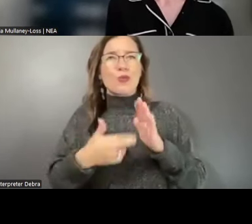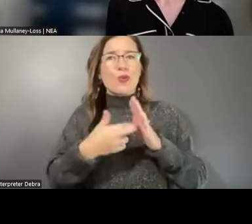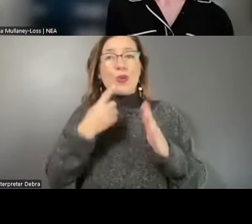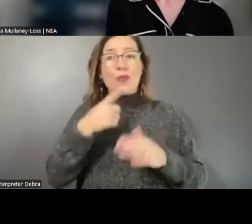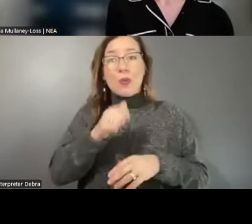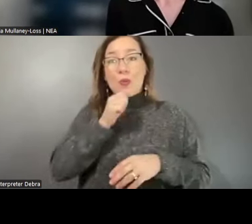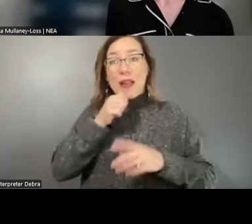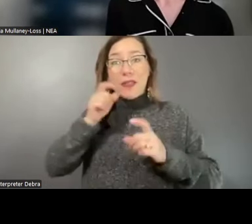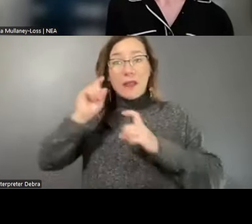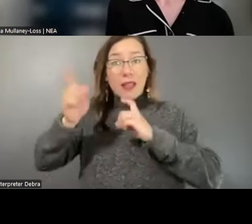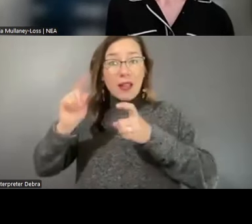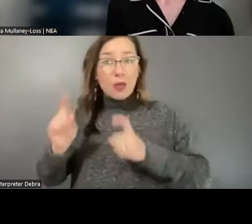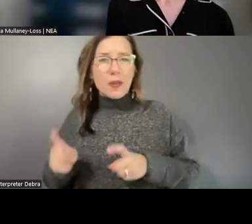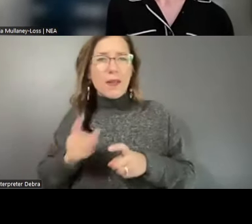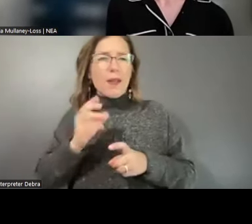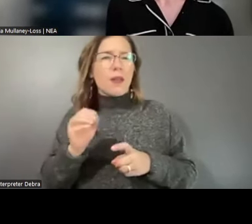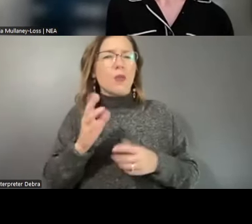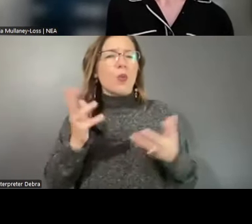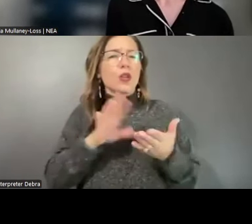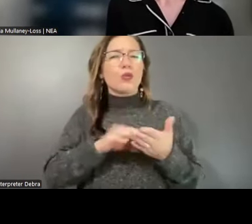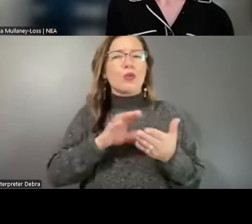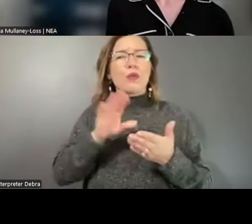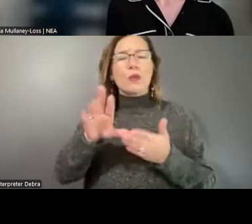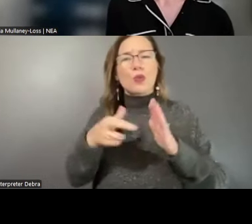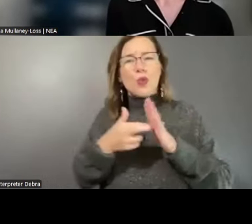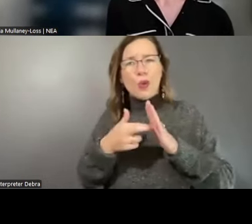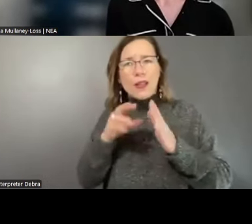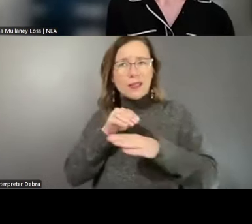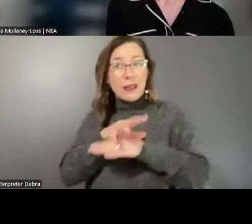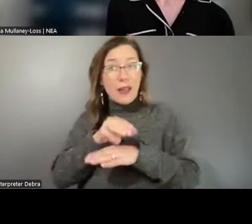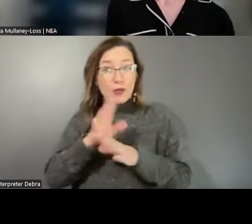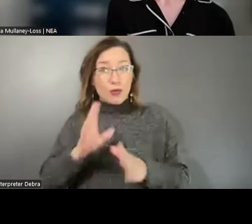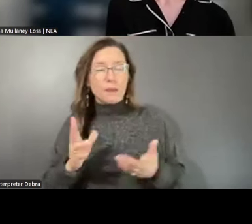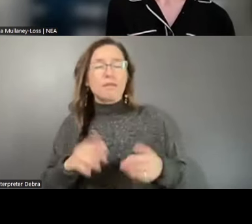and what did you take away from your role as an advisor? - Thanks, Randy. It's a pleasure to be